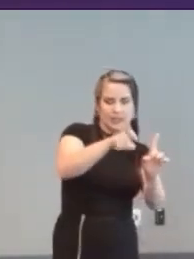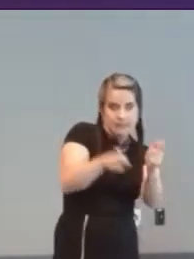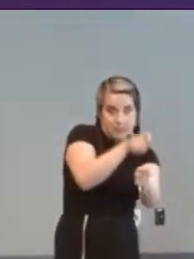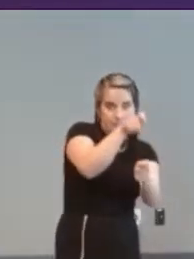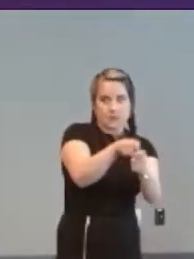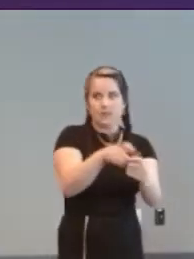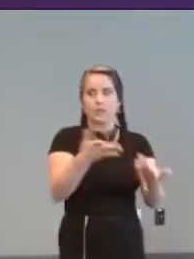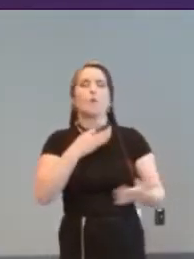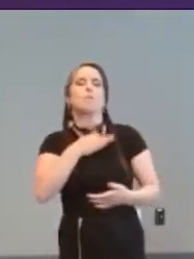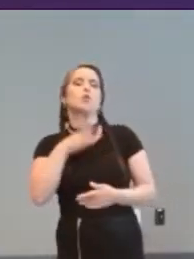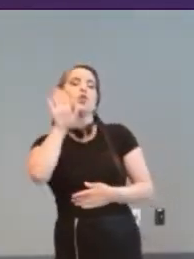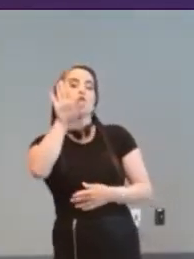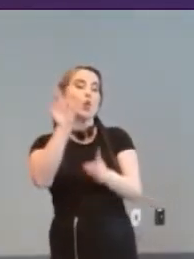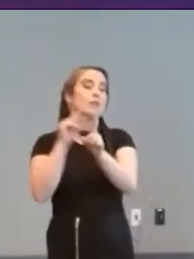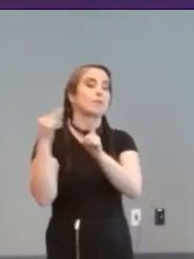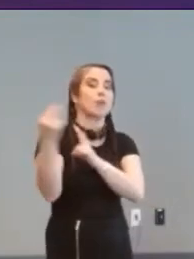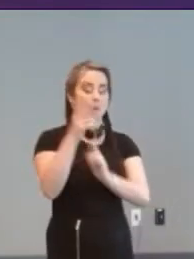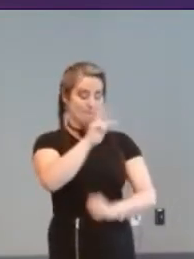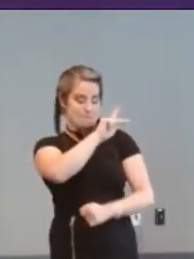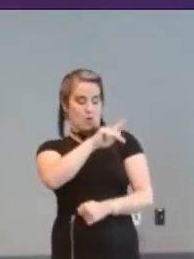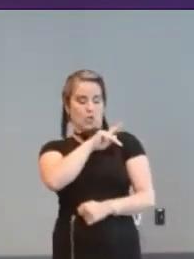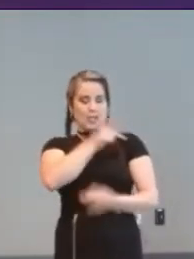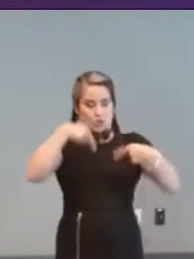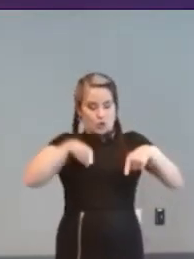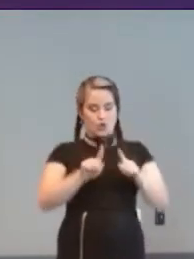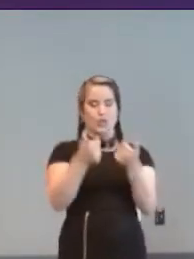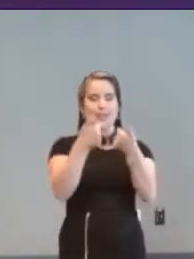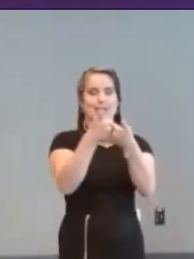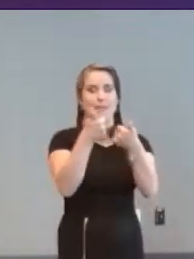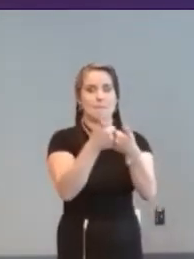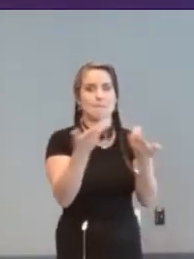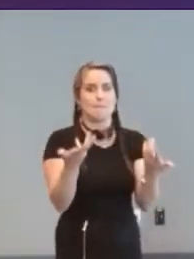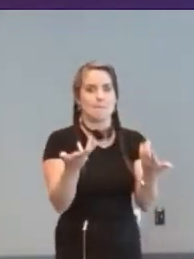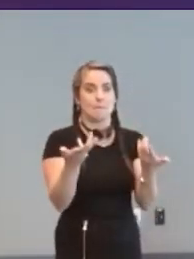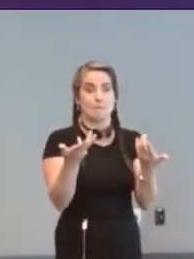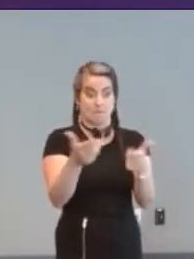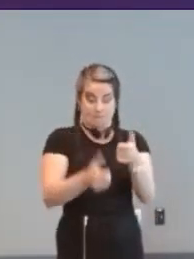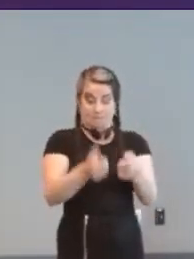your thoughts on personalisation in the gaming industry and like where that's shifting since we